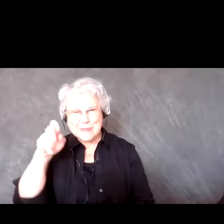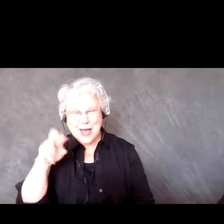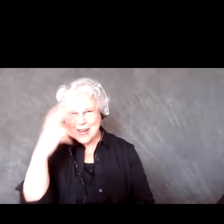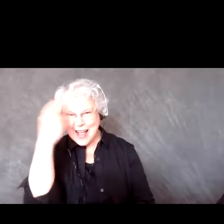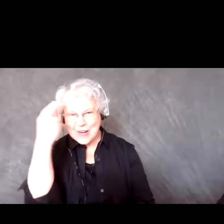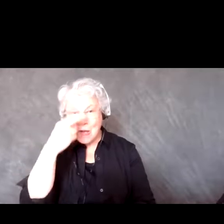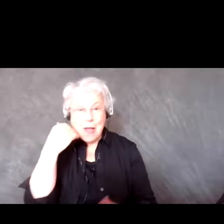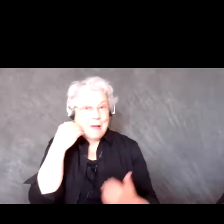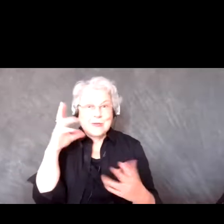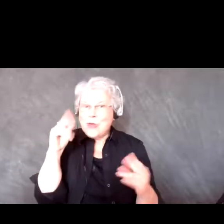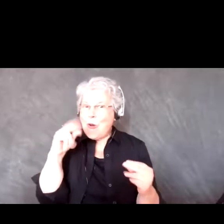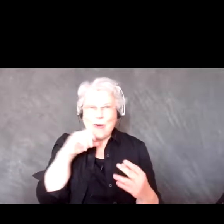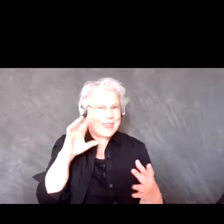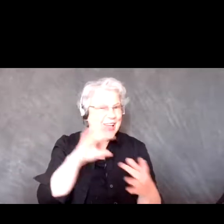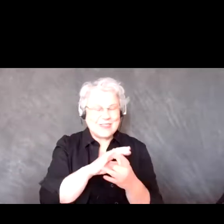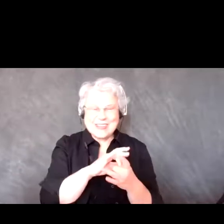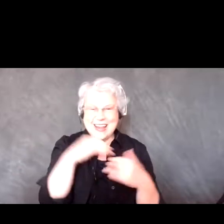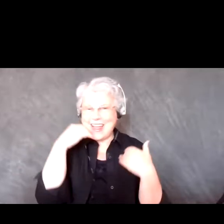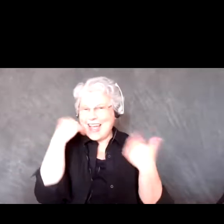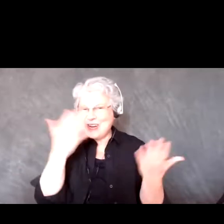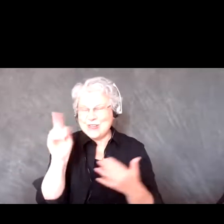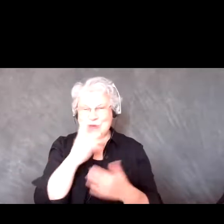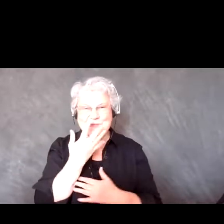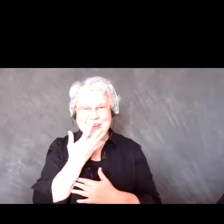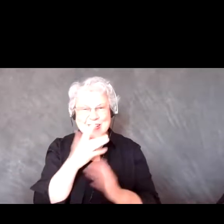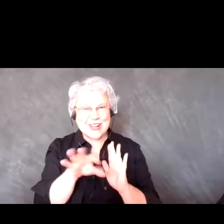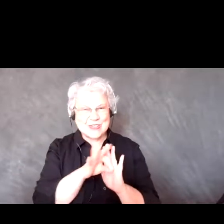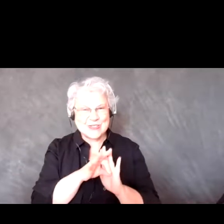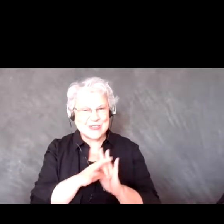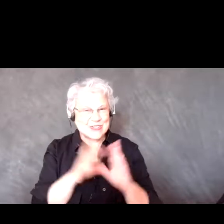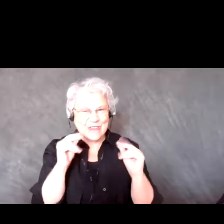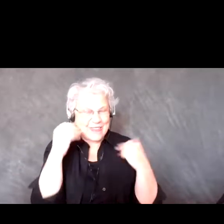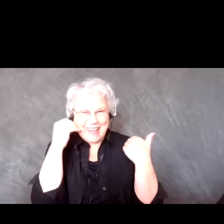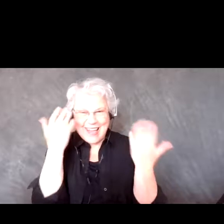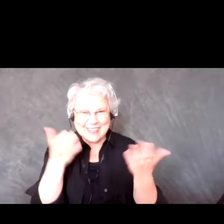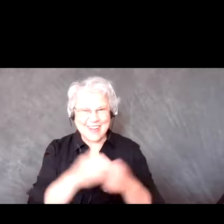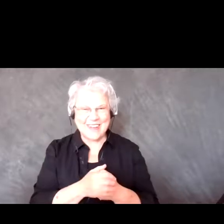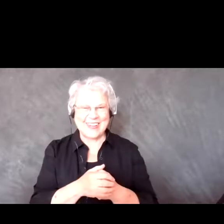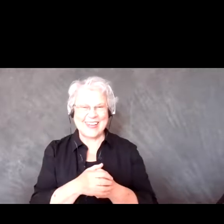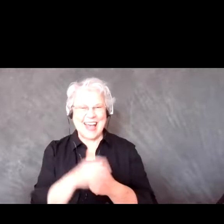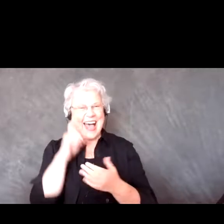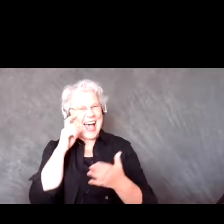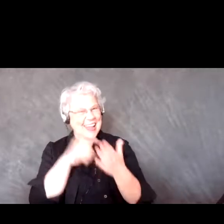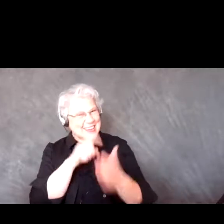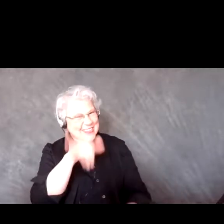came from. Now that I look at it I can see it now but I did not design it.